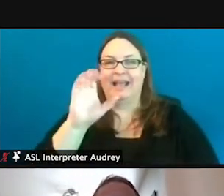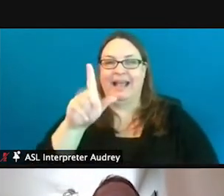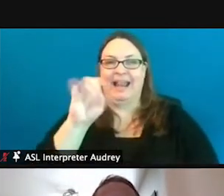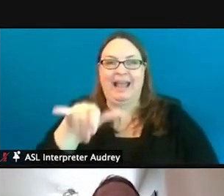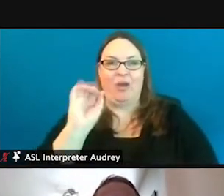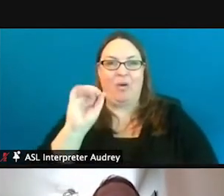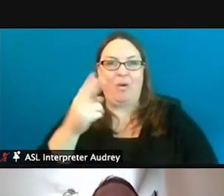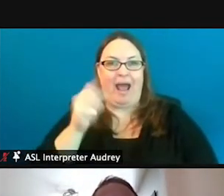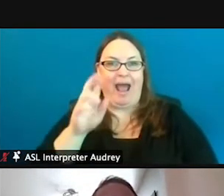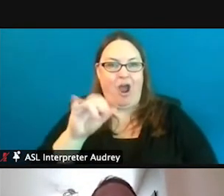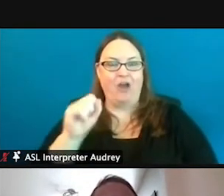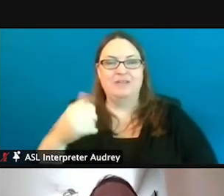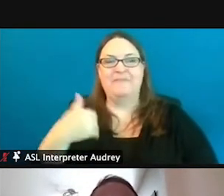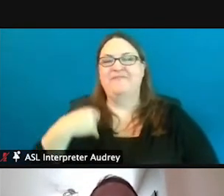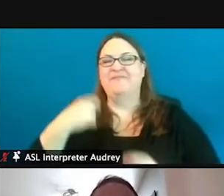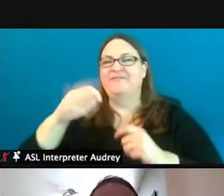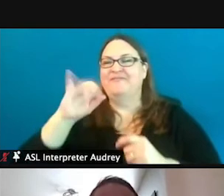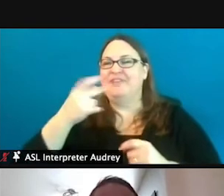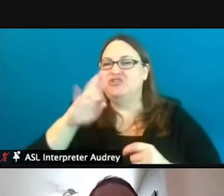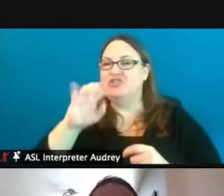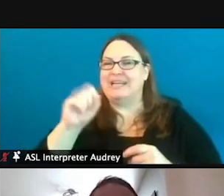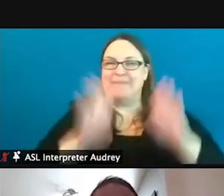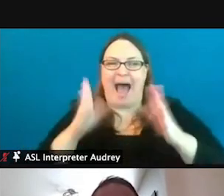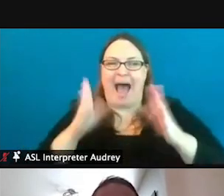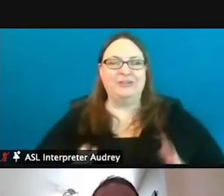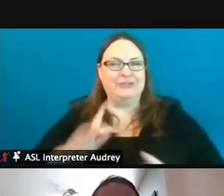I'm a fisheries biologist with the Michigan Department of Natural Resources and I work